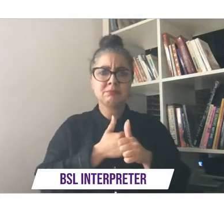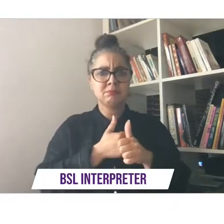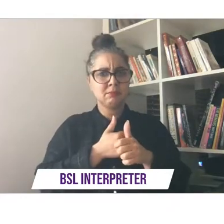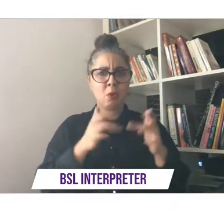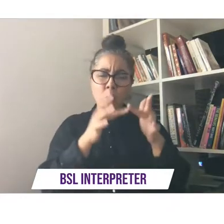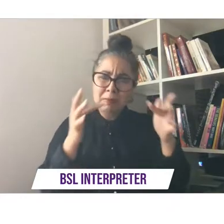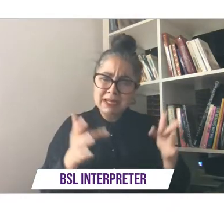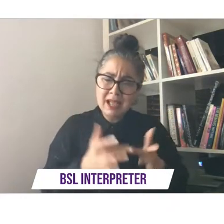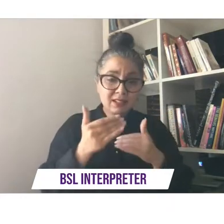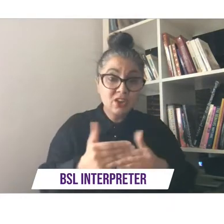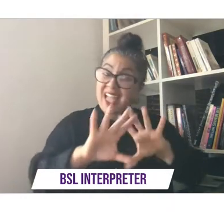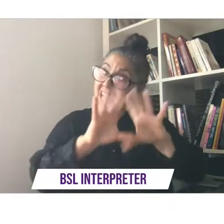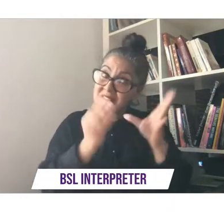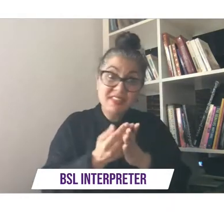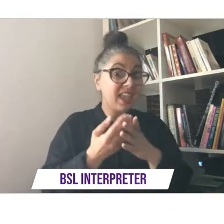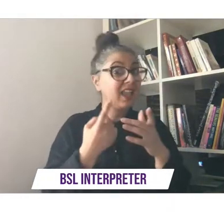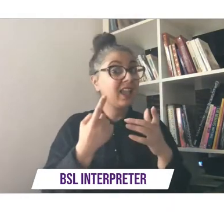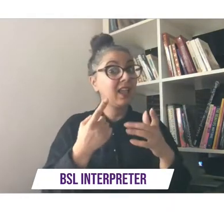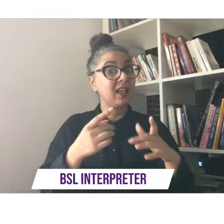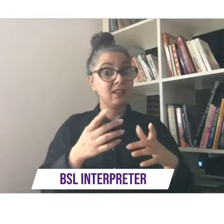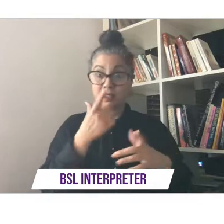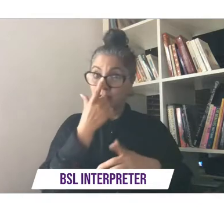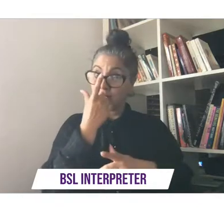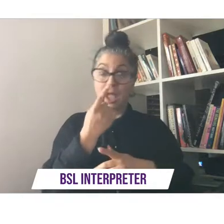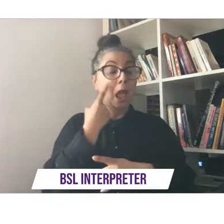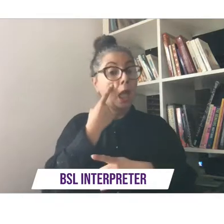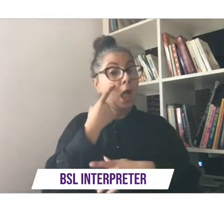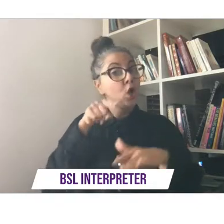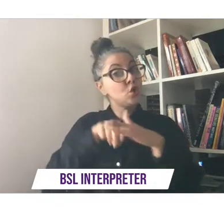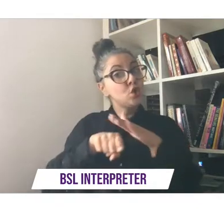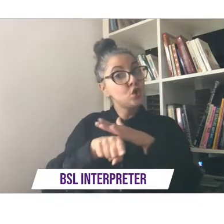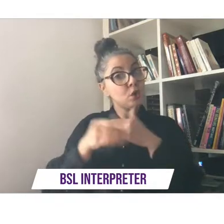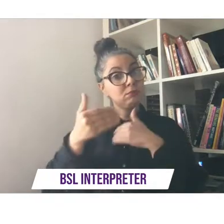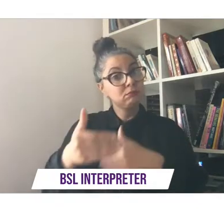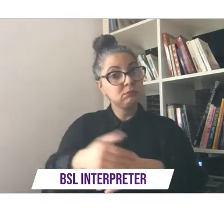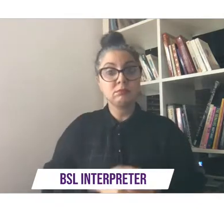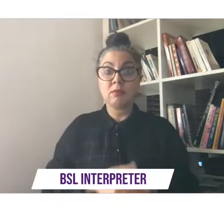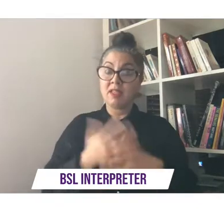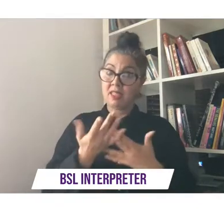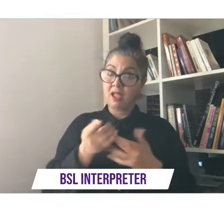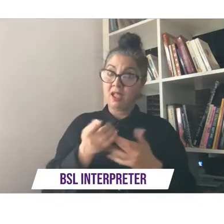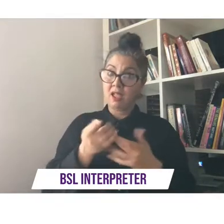channel incidentally at the whole of this conference they're on screen now akamar films